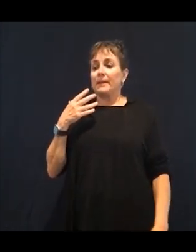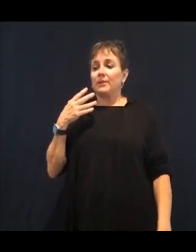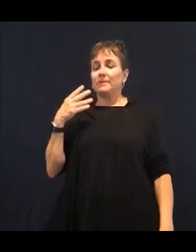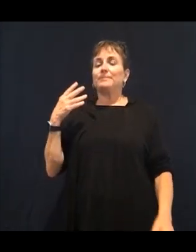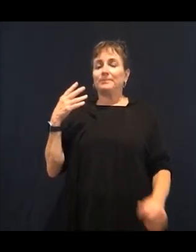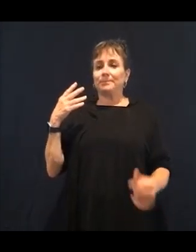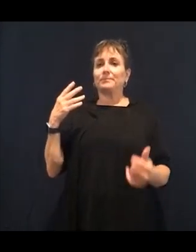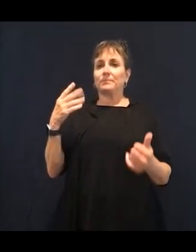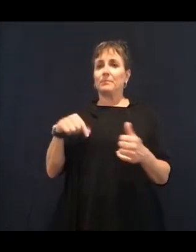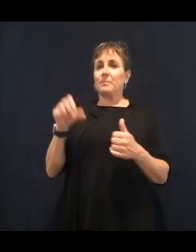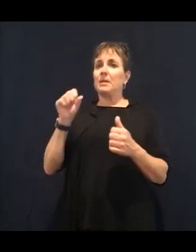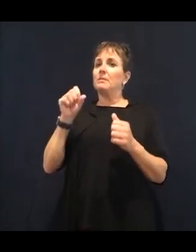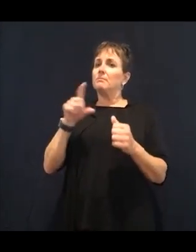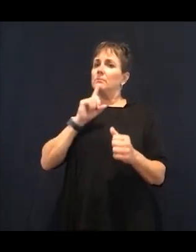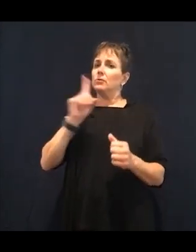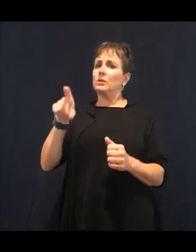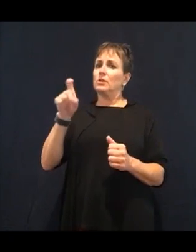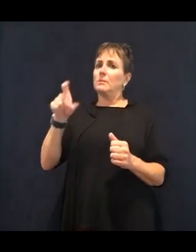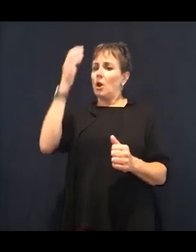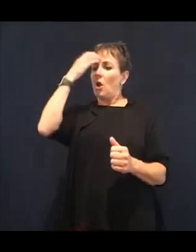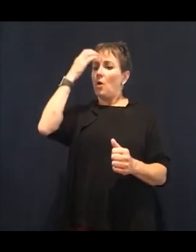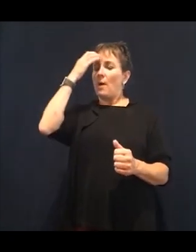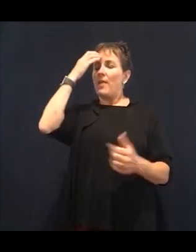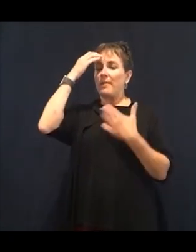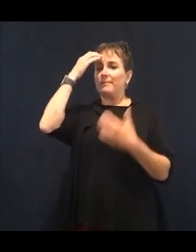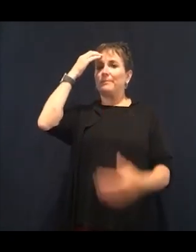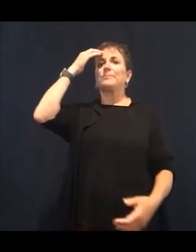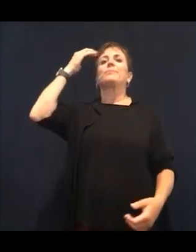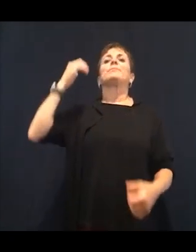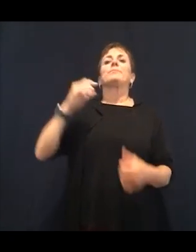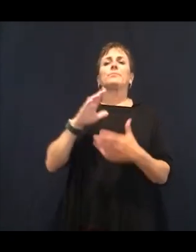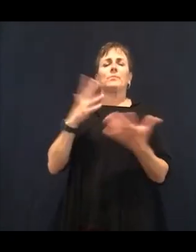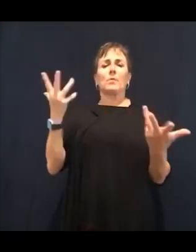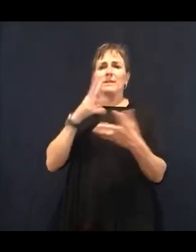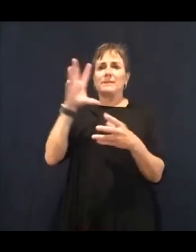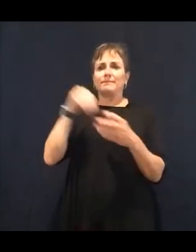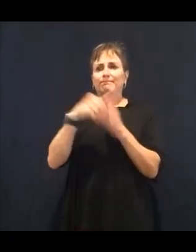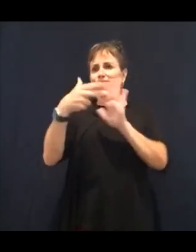so number six. Getting off the sugar rollercoaster.